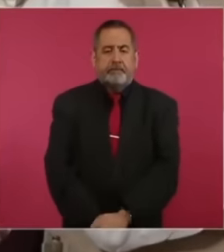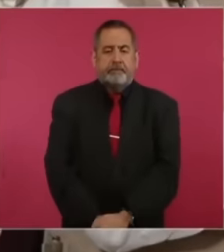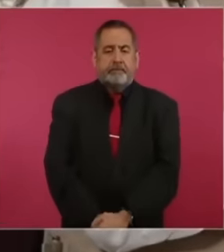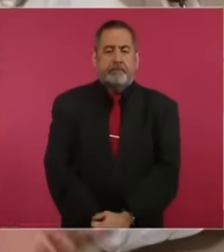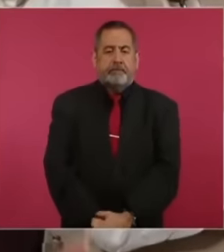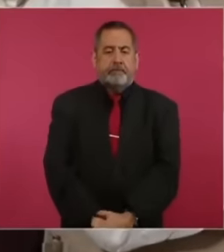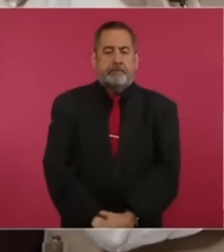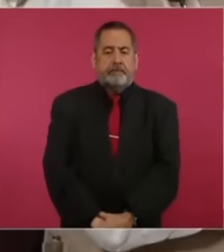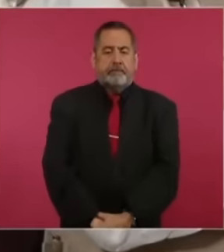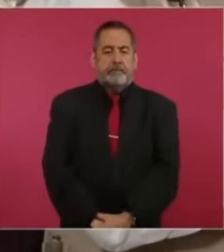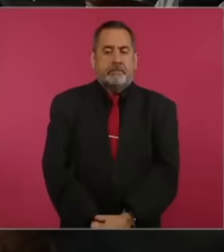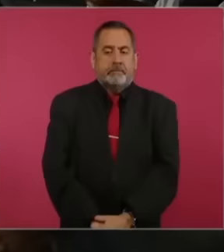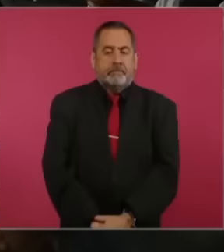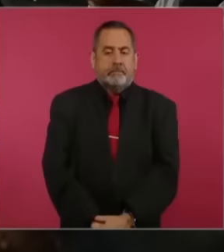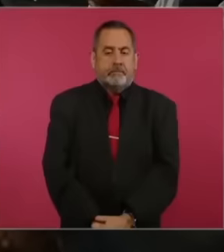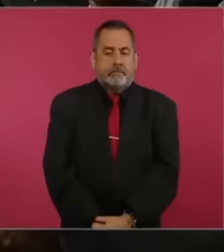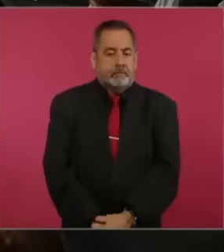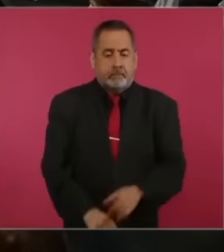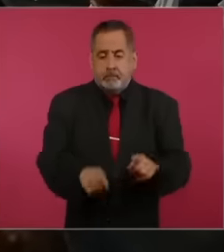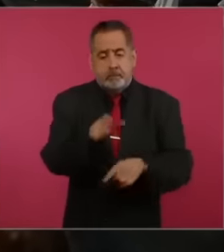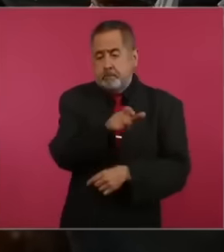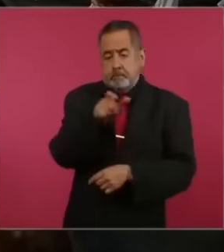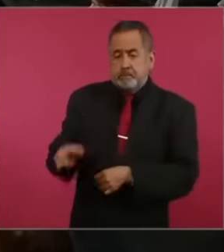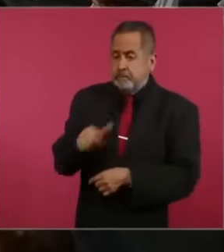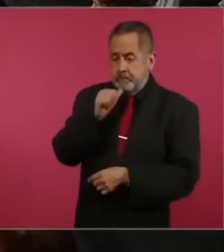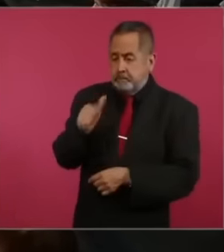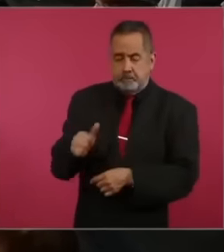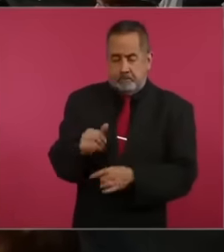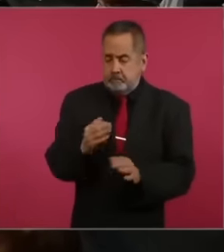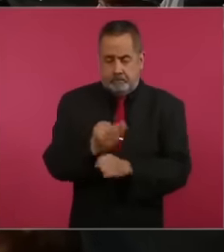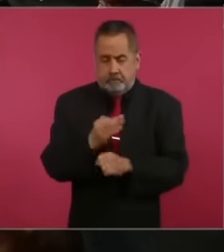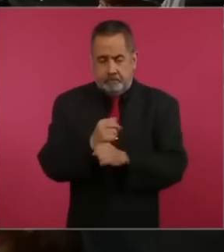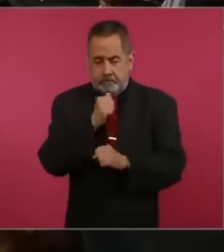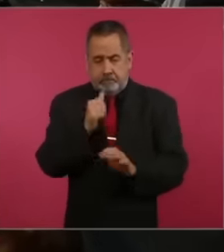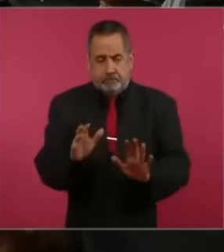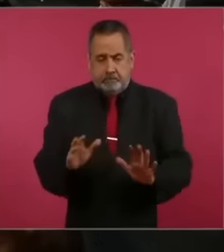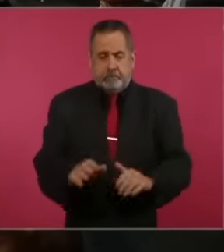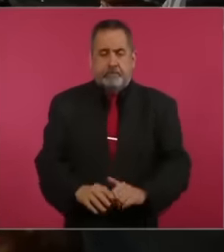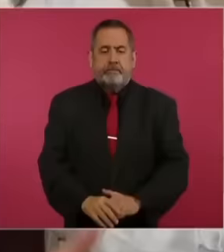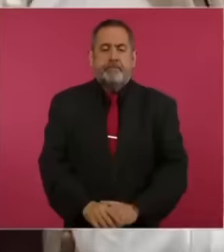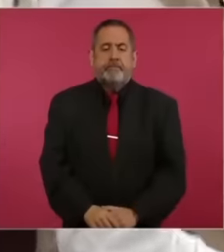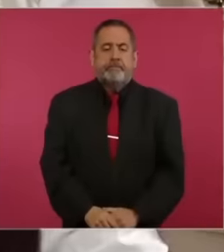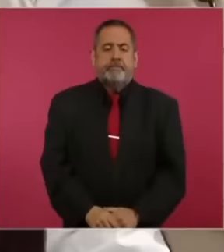guaranteed, they have not paid anything So how were they granted? If they did not guarantee the